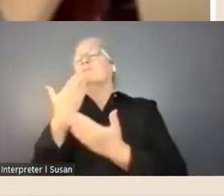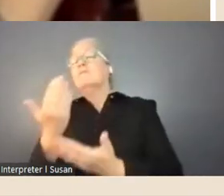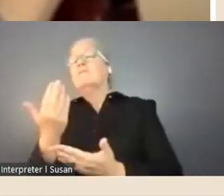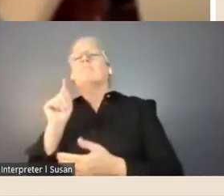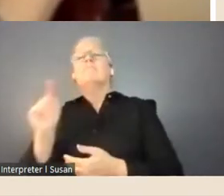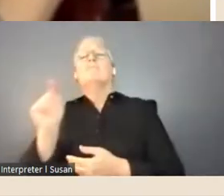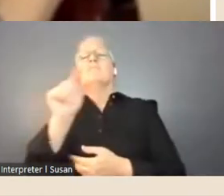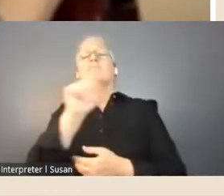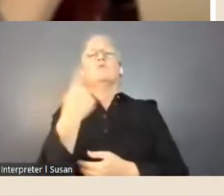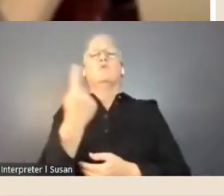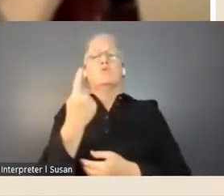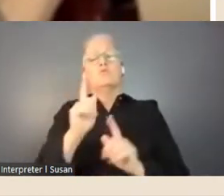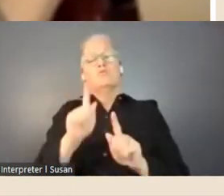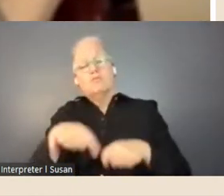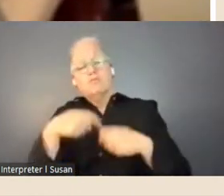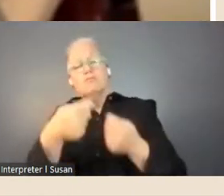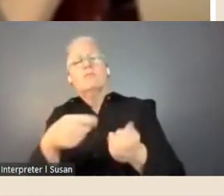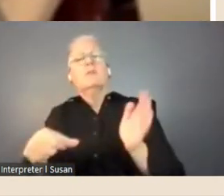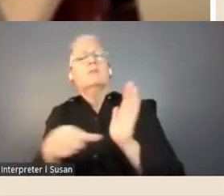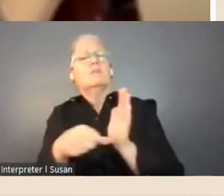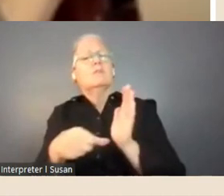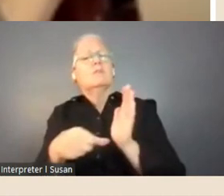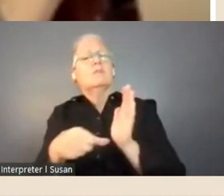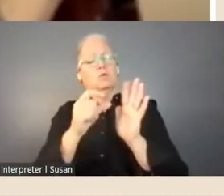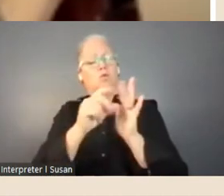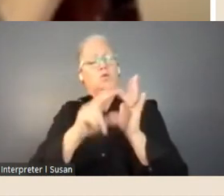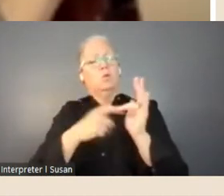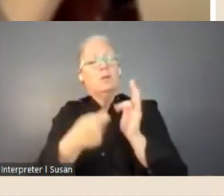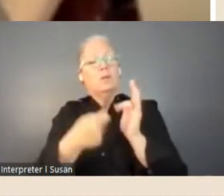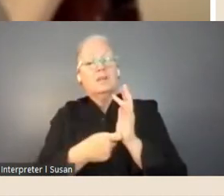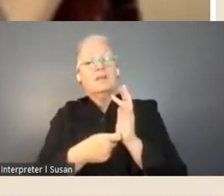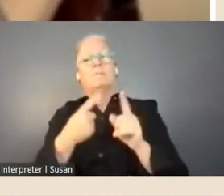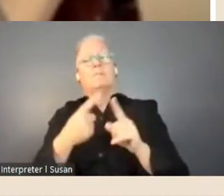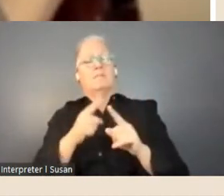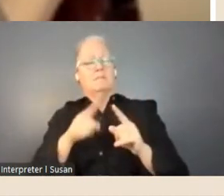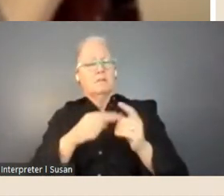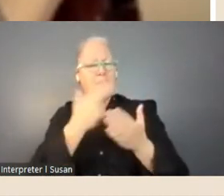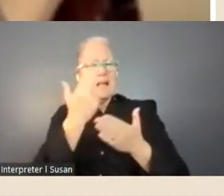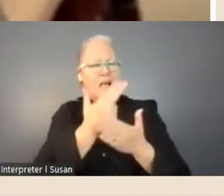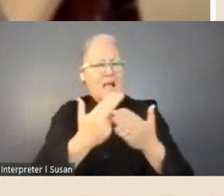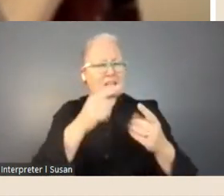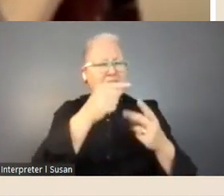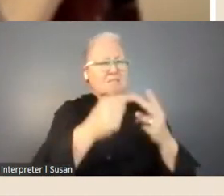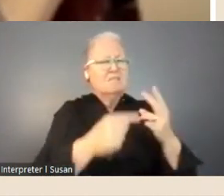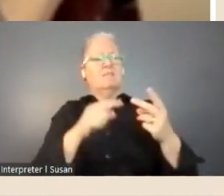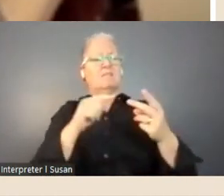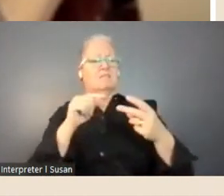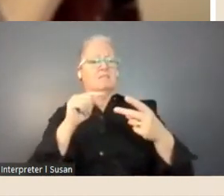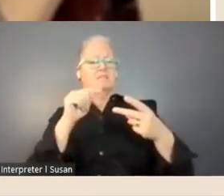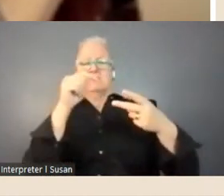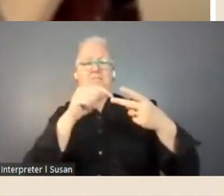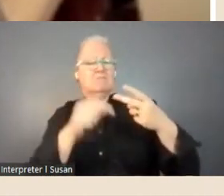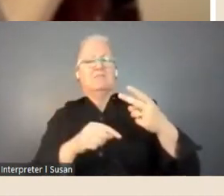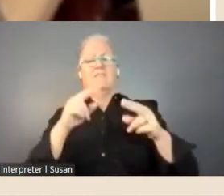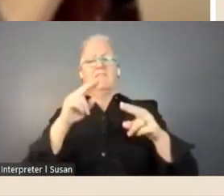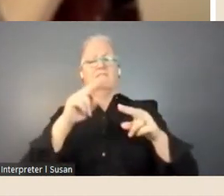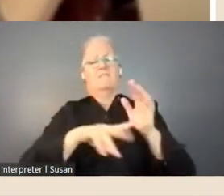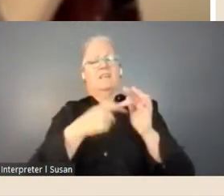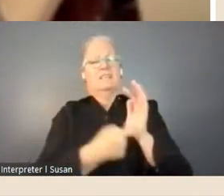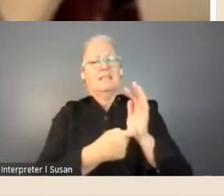and supporters, including artist Rick Moore, literary critic Morag Fraser AM and establishments